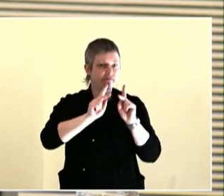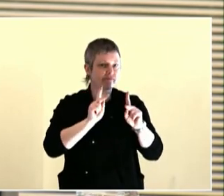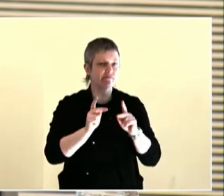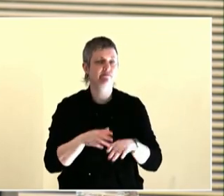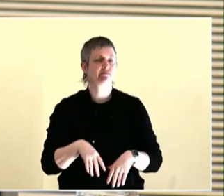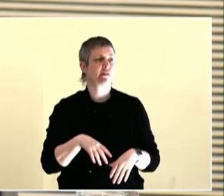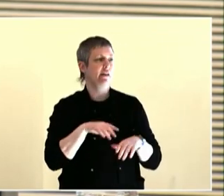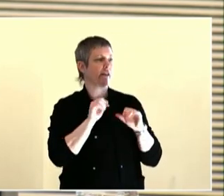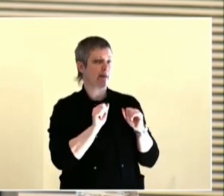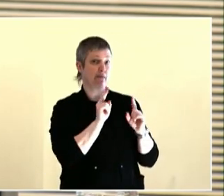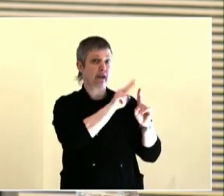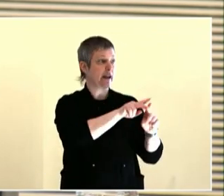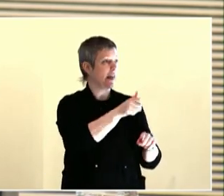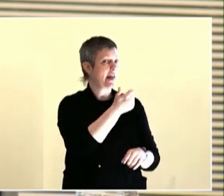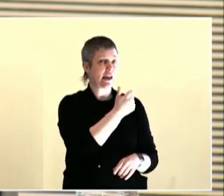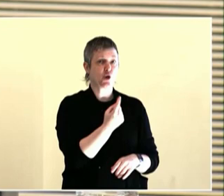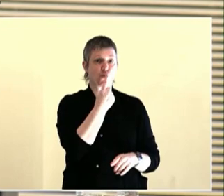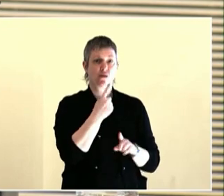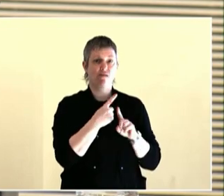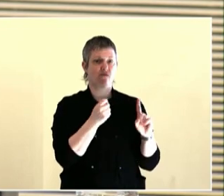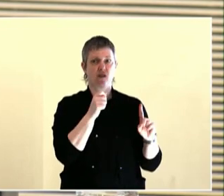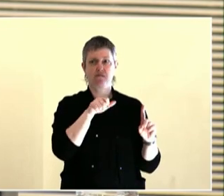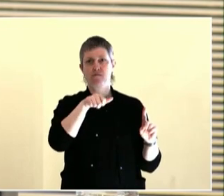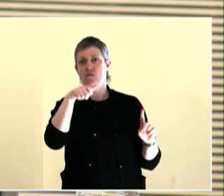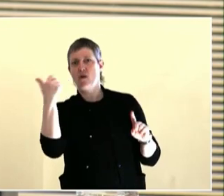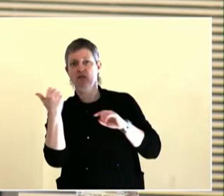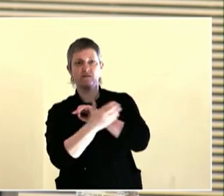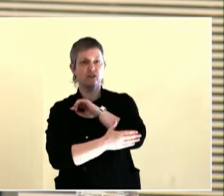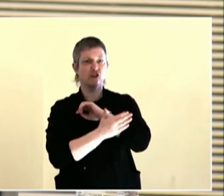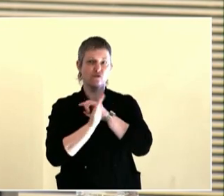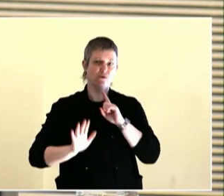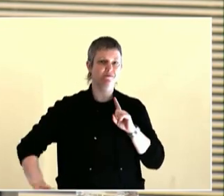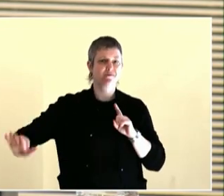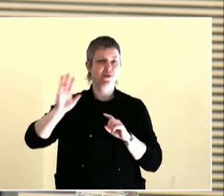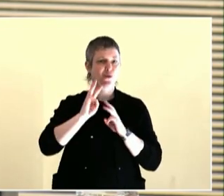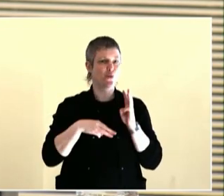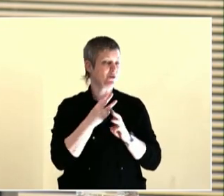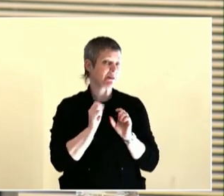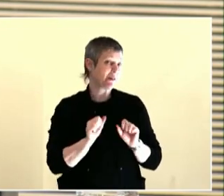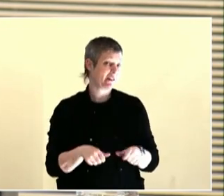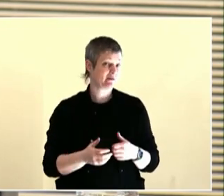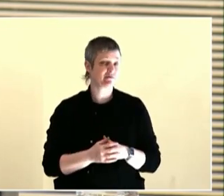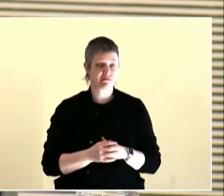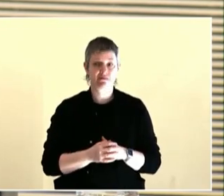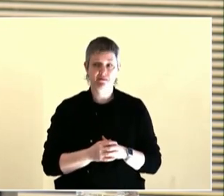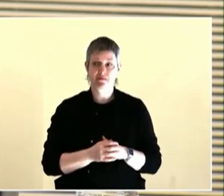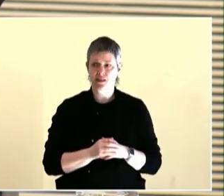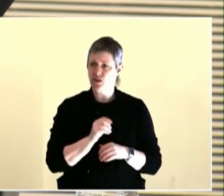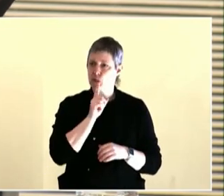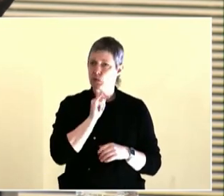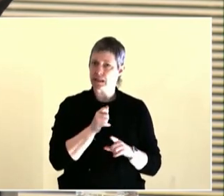up this program. So I was working with staff at Latino Network, mostly